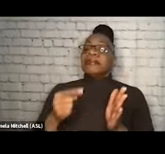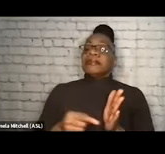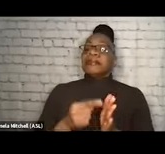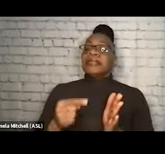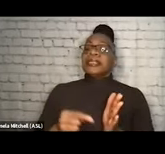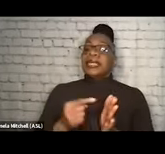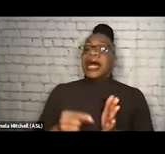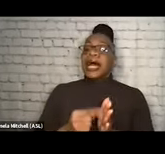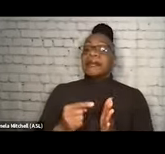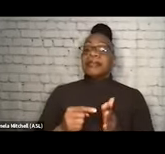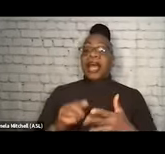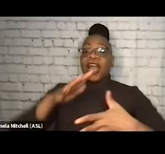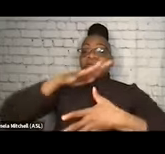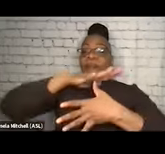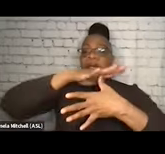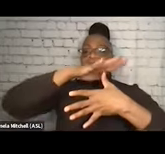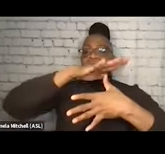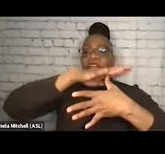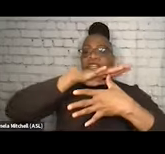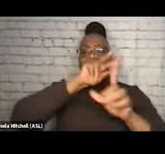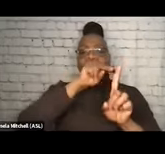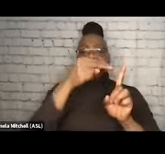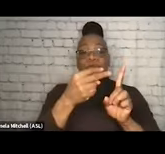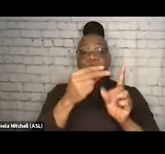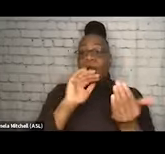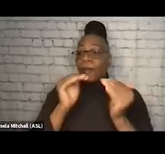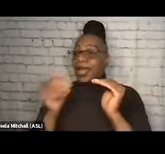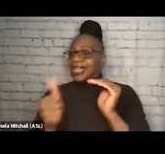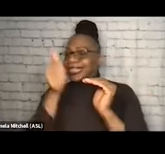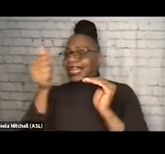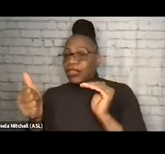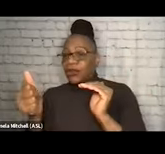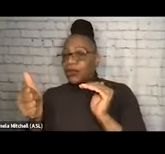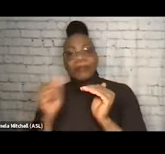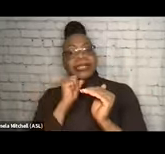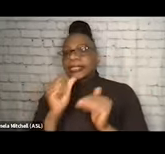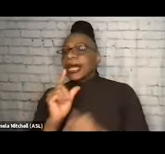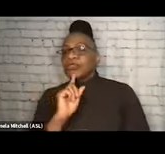prioritize certain viewpoints over others. And so that's not true recovery-oriented care,